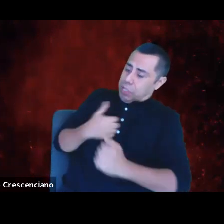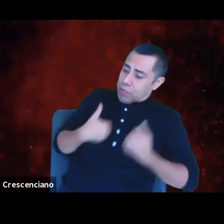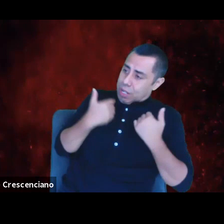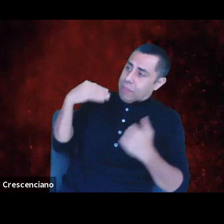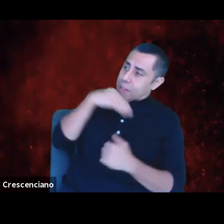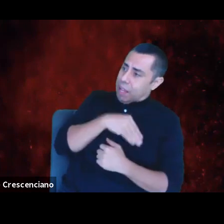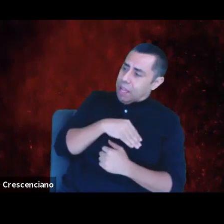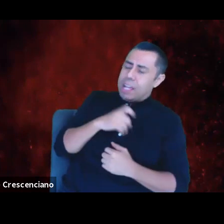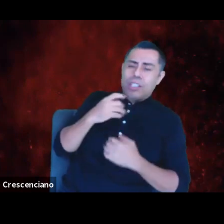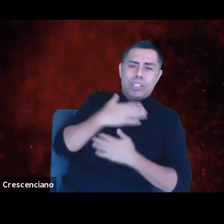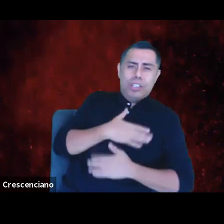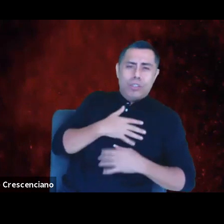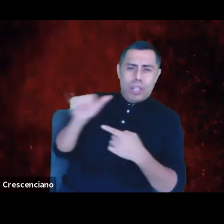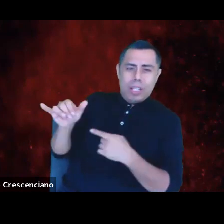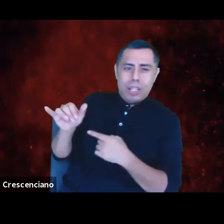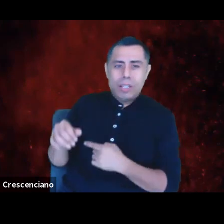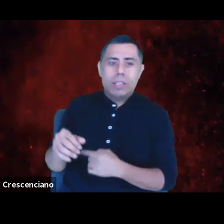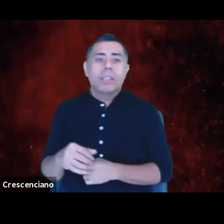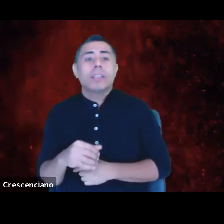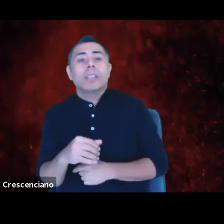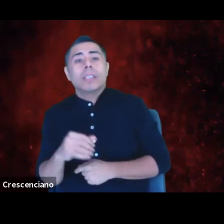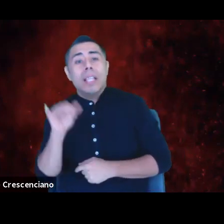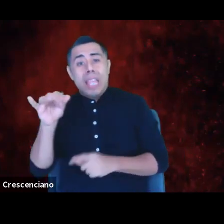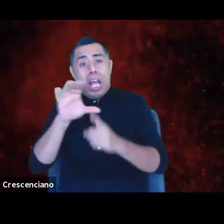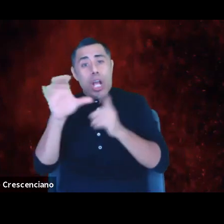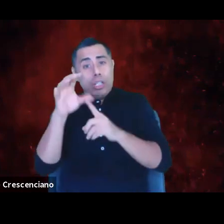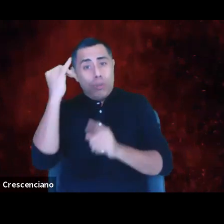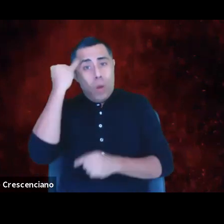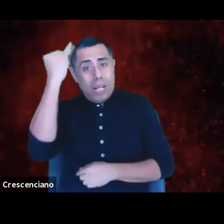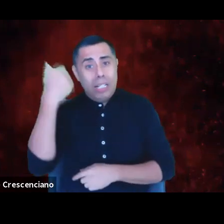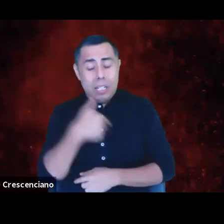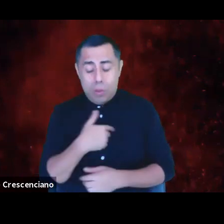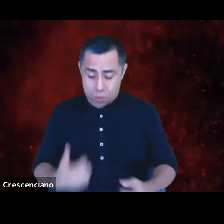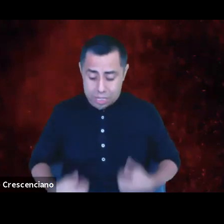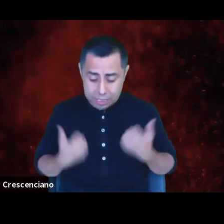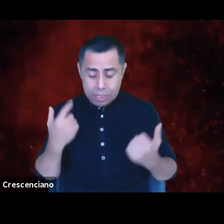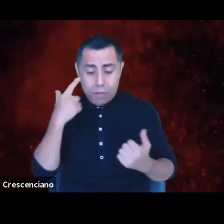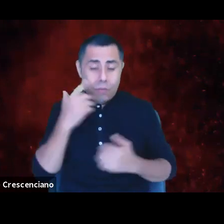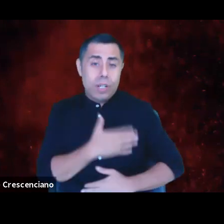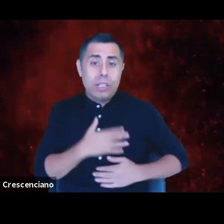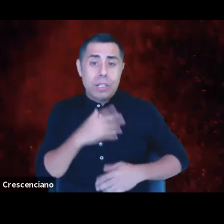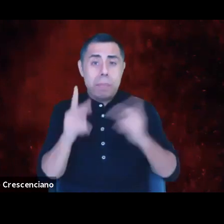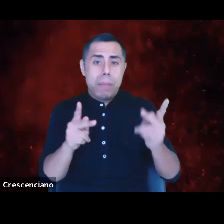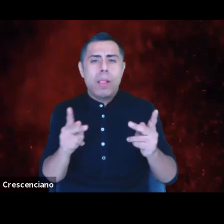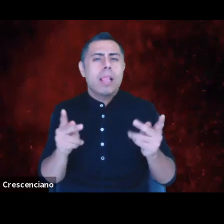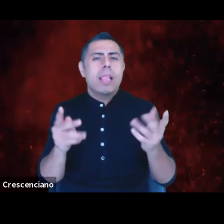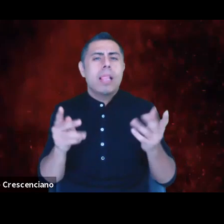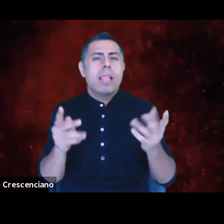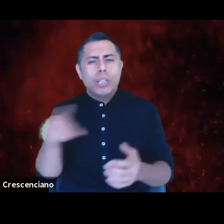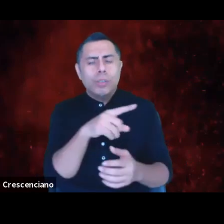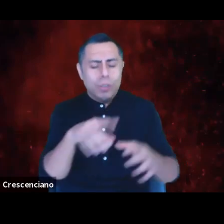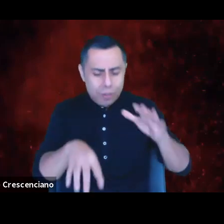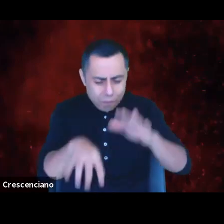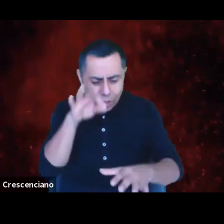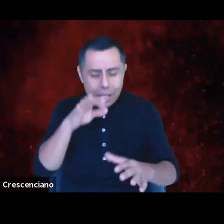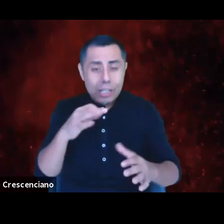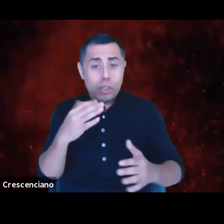that we exist for the entertainment of people. I want us to find joy that we get to rebuild in Truth